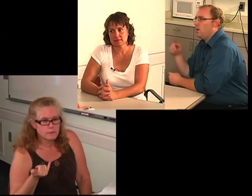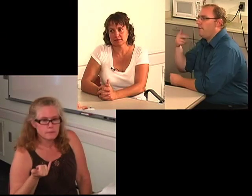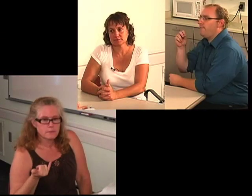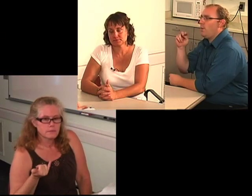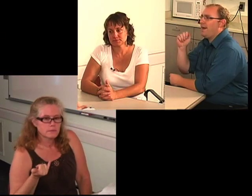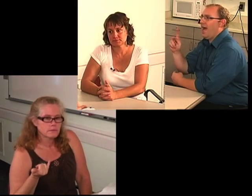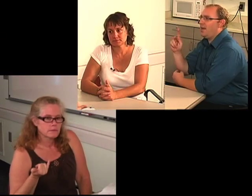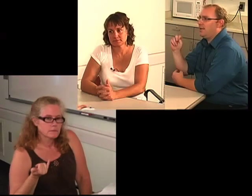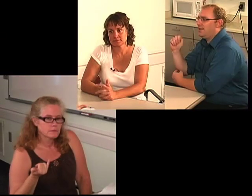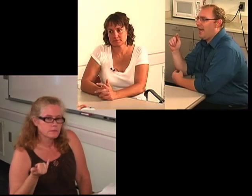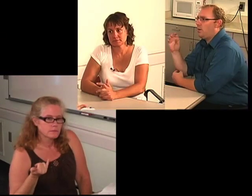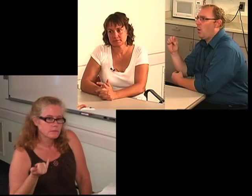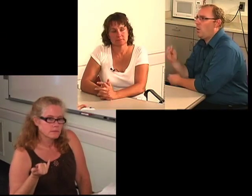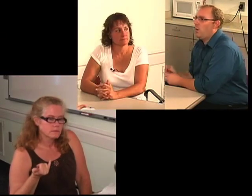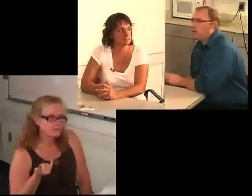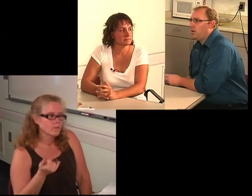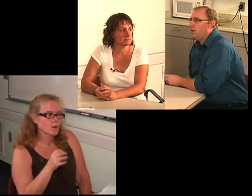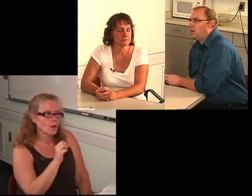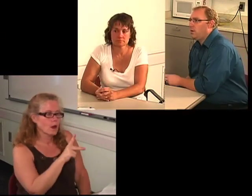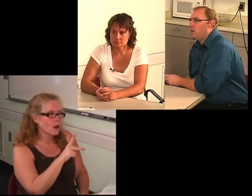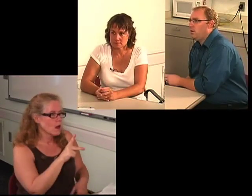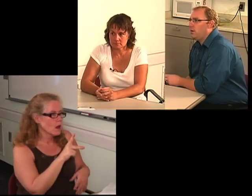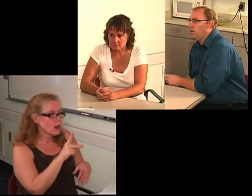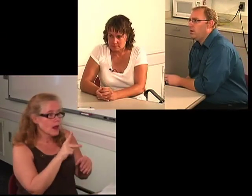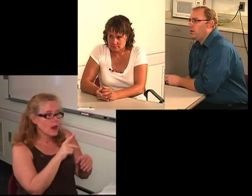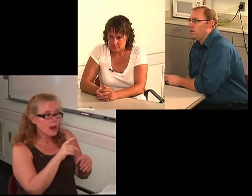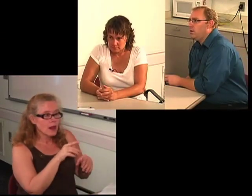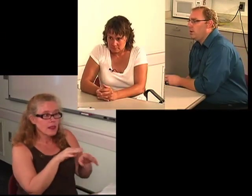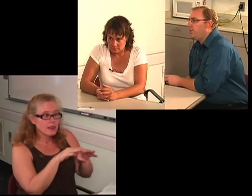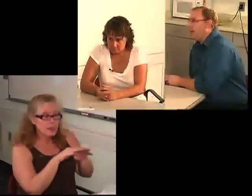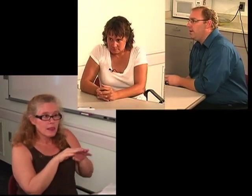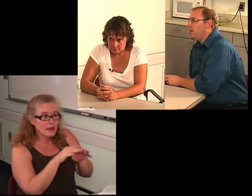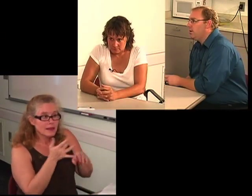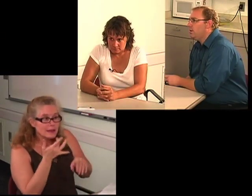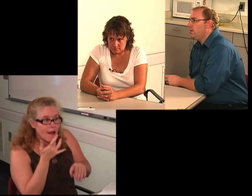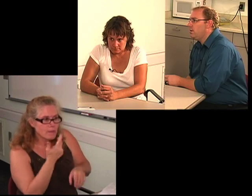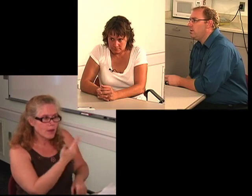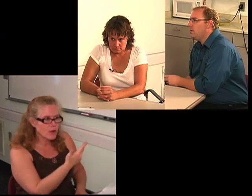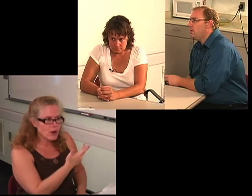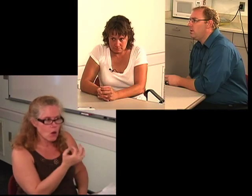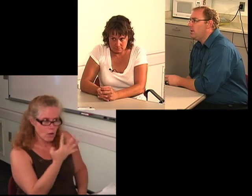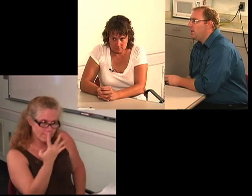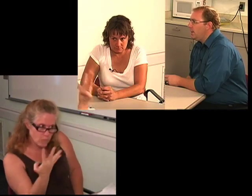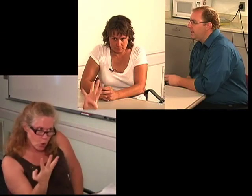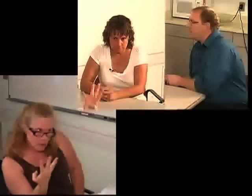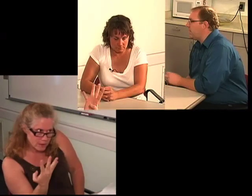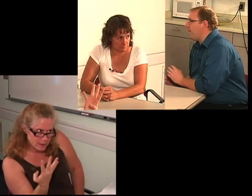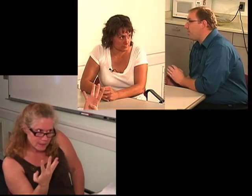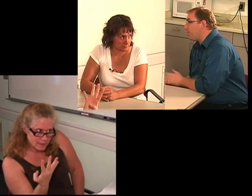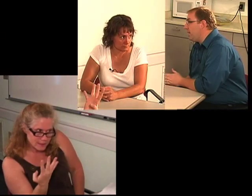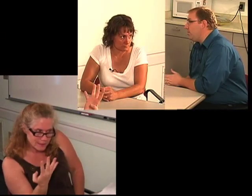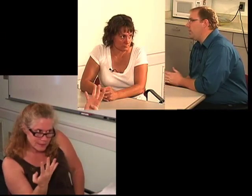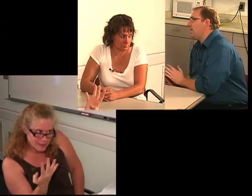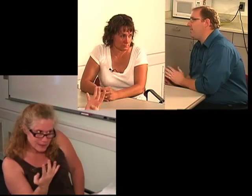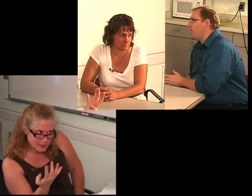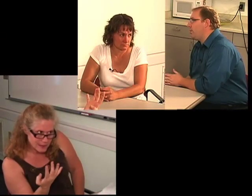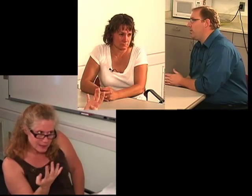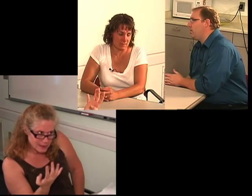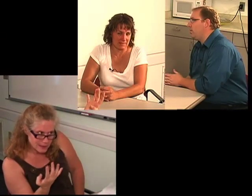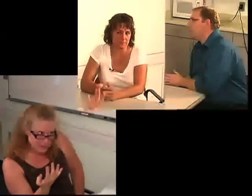C: Phonak Naida. I: Okay. Is it a Type 3 or a Type 4?